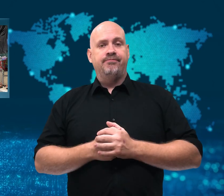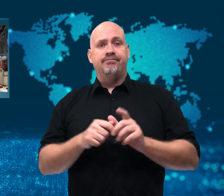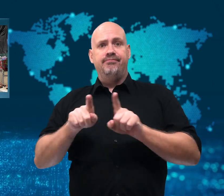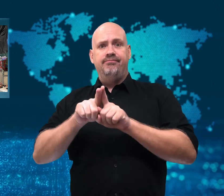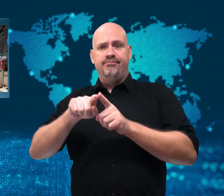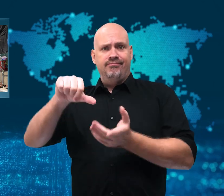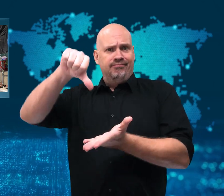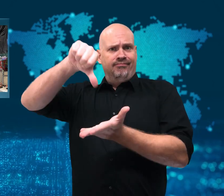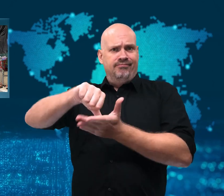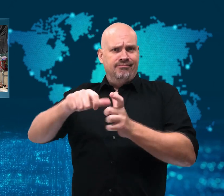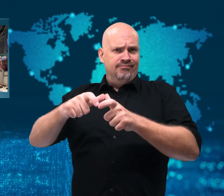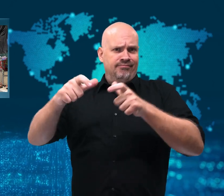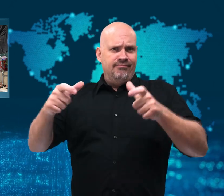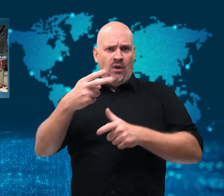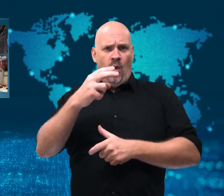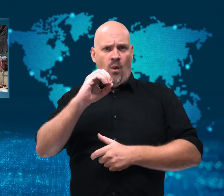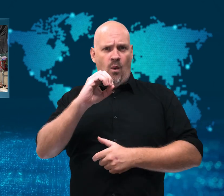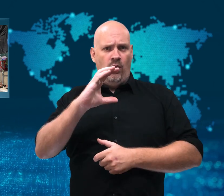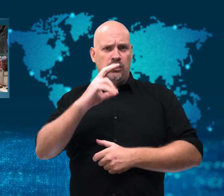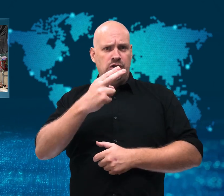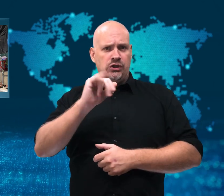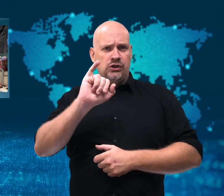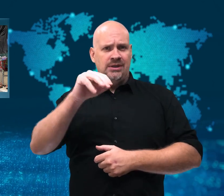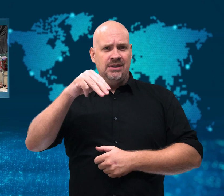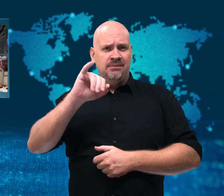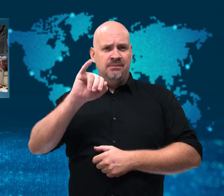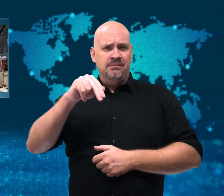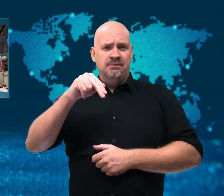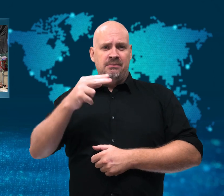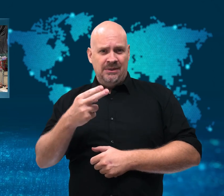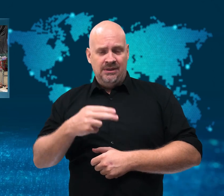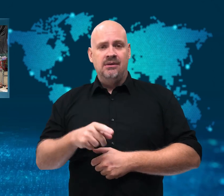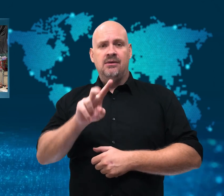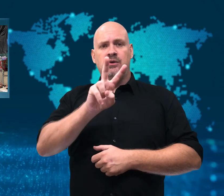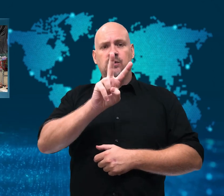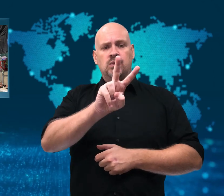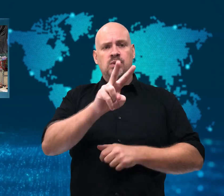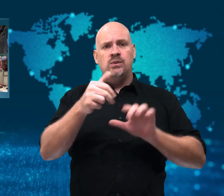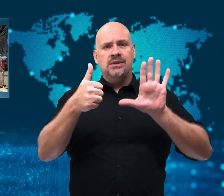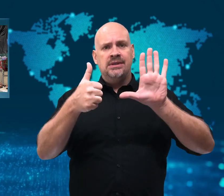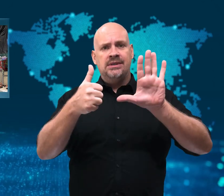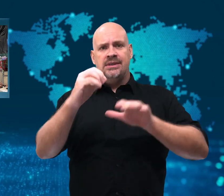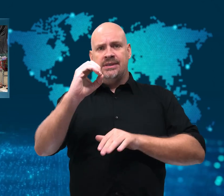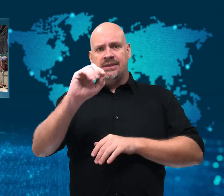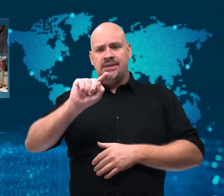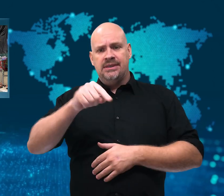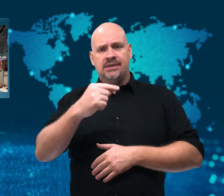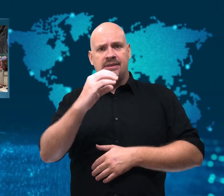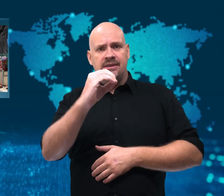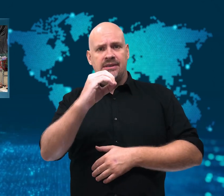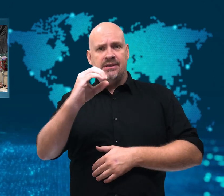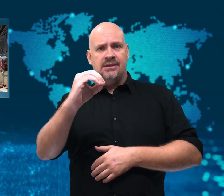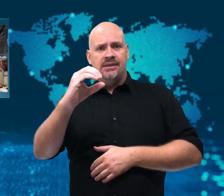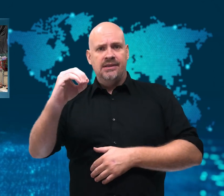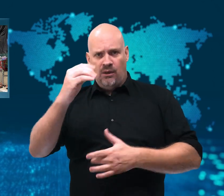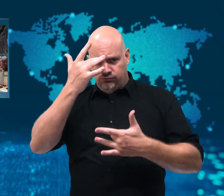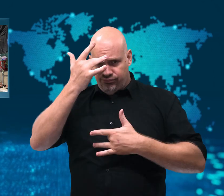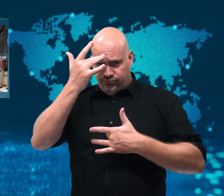there have been around 260,000 COVID-19 cases and 10,000 deaths.